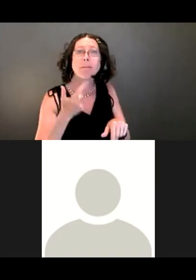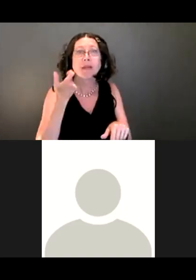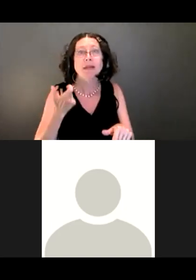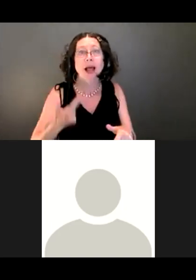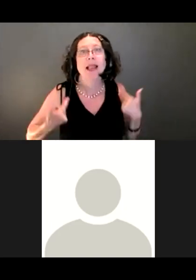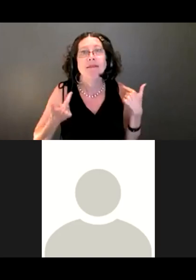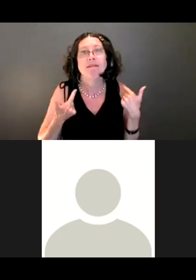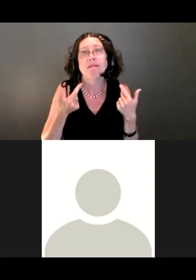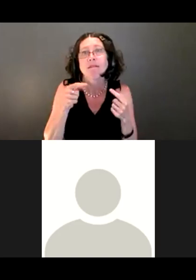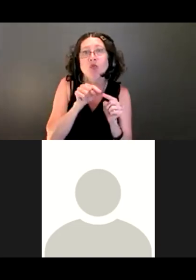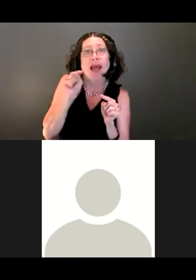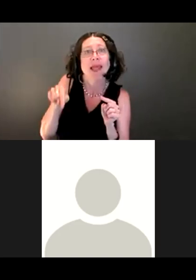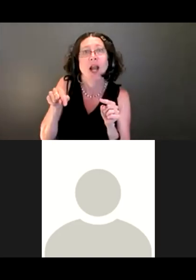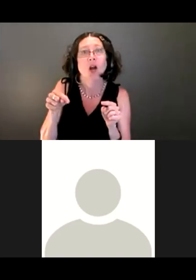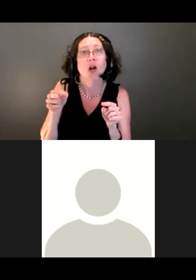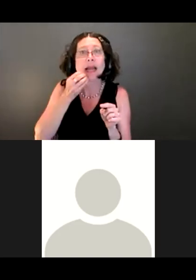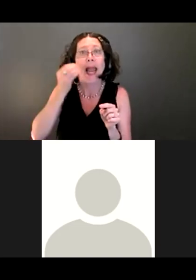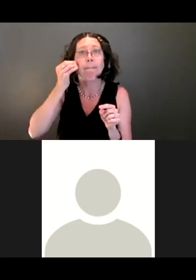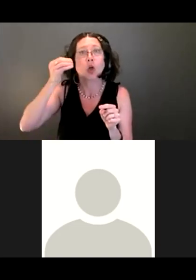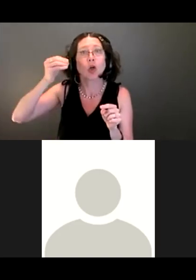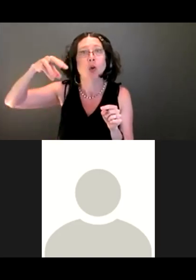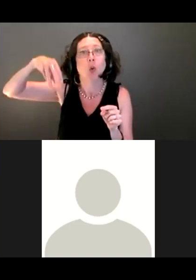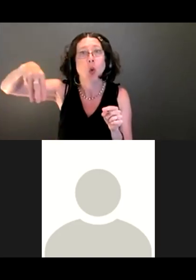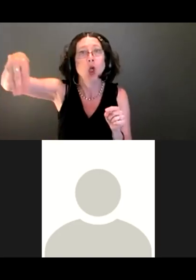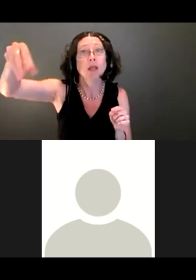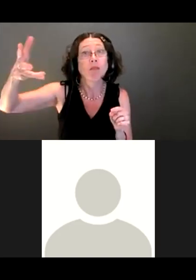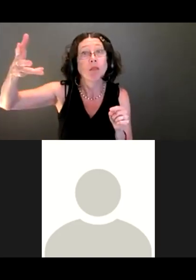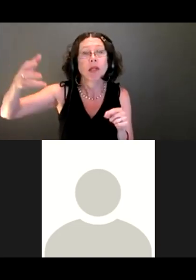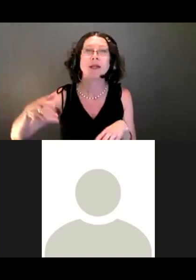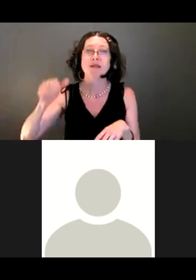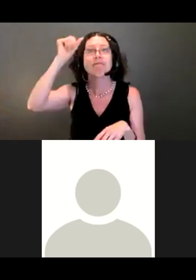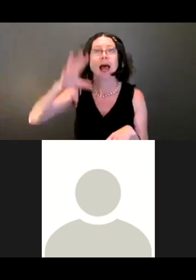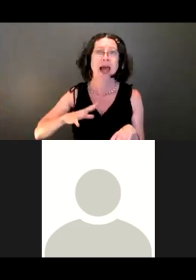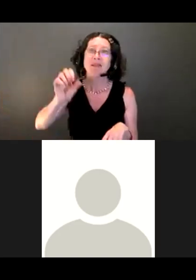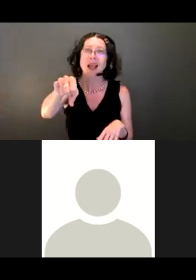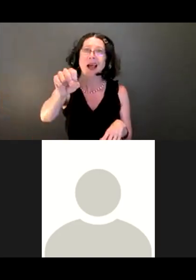Ron: Yeah, a couple things, as I walk the trail, and I've